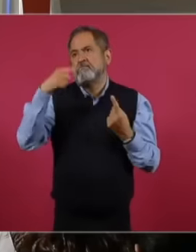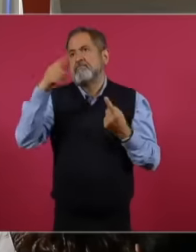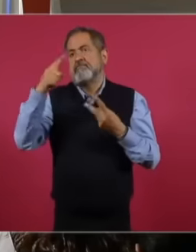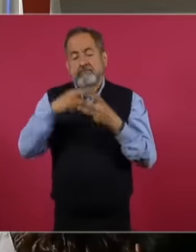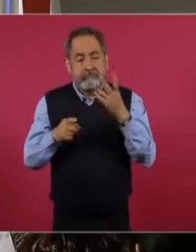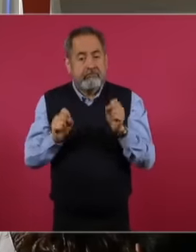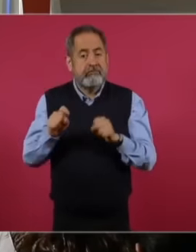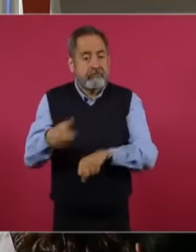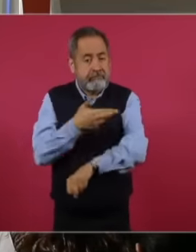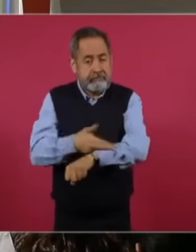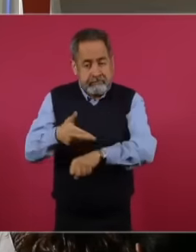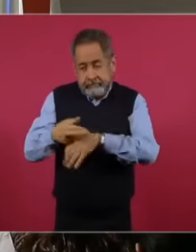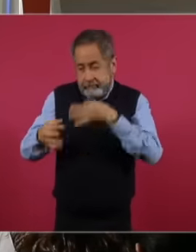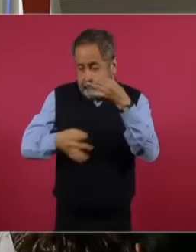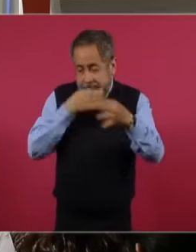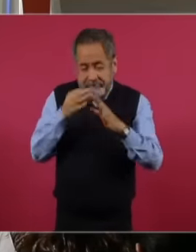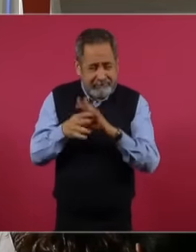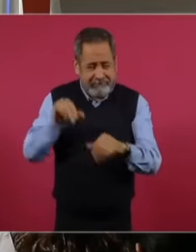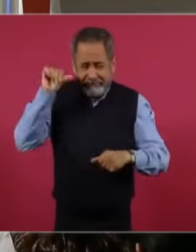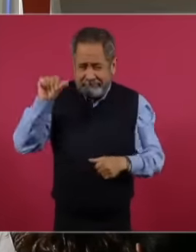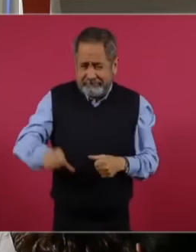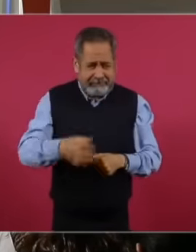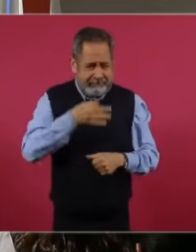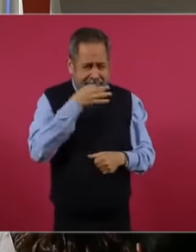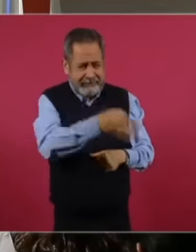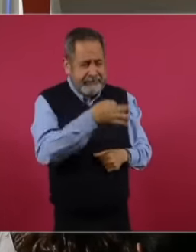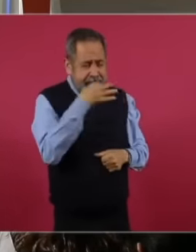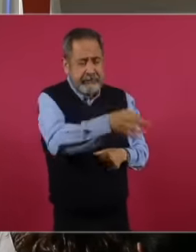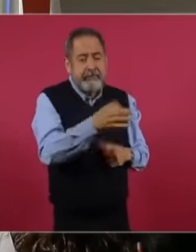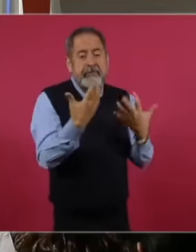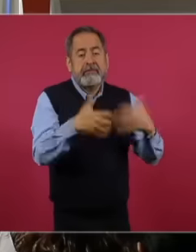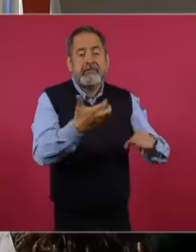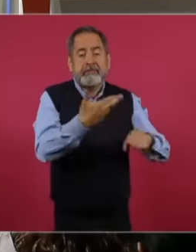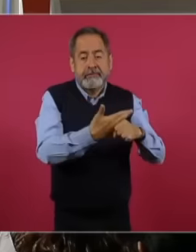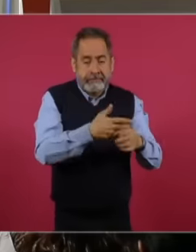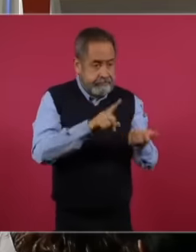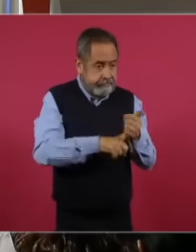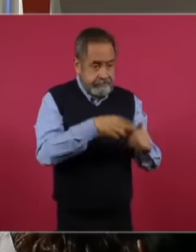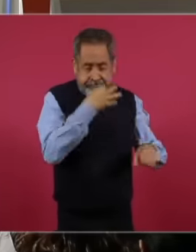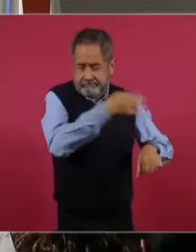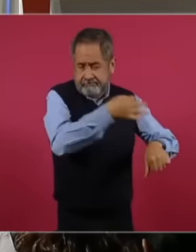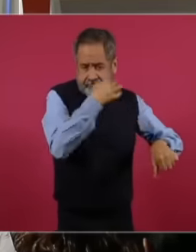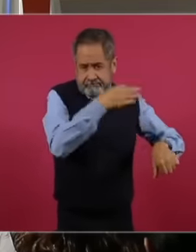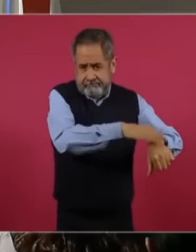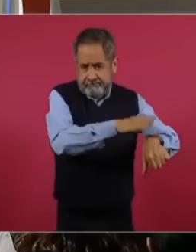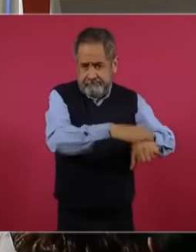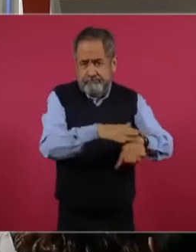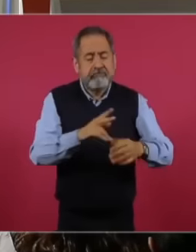process of immediate notification to the affected companies in which they should be authorized